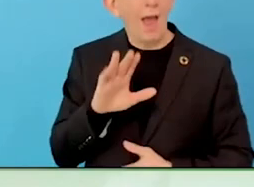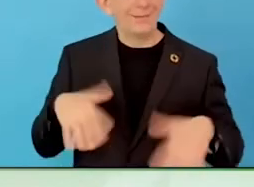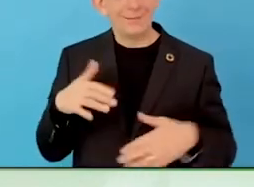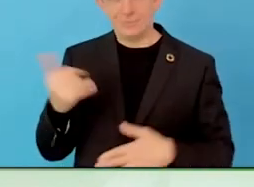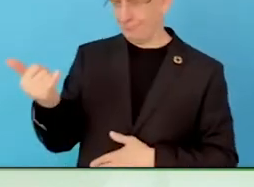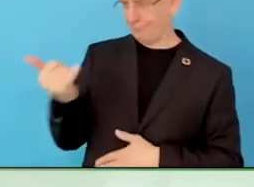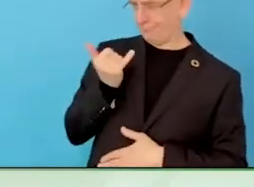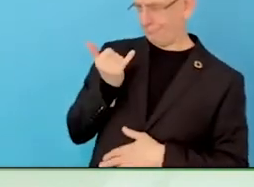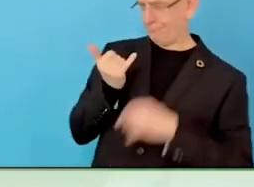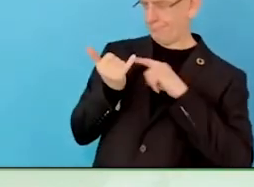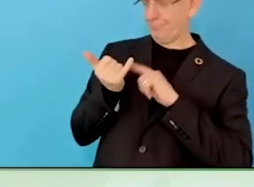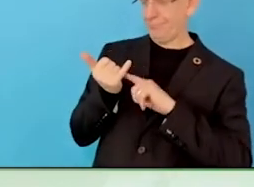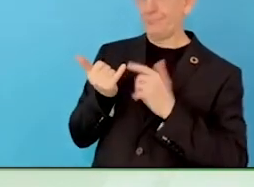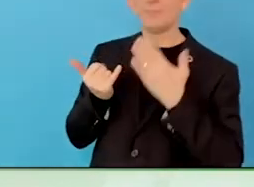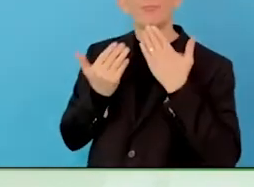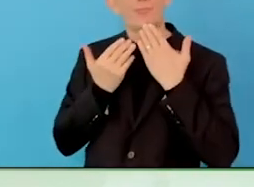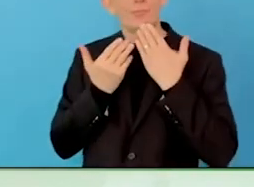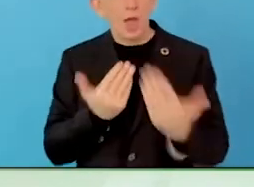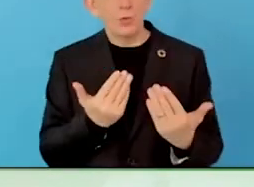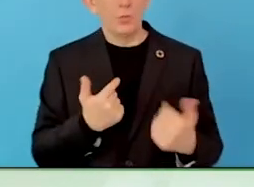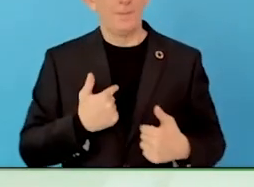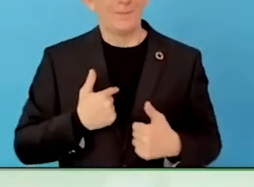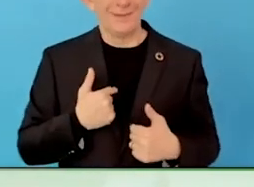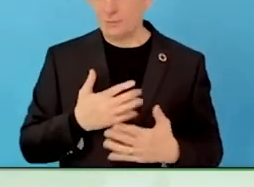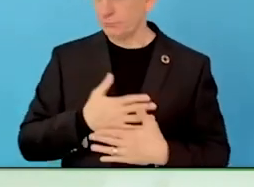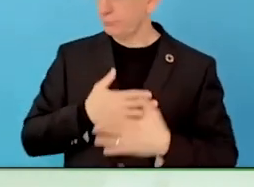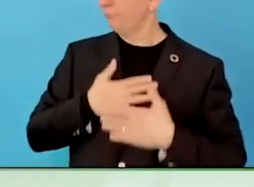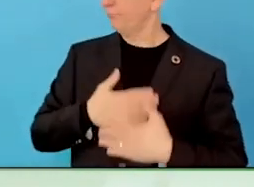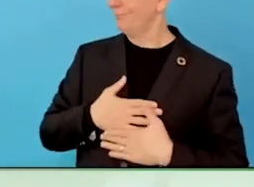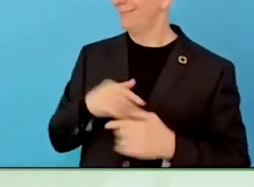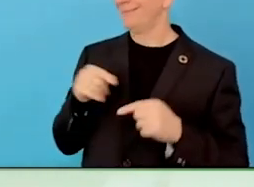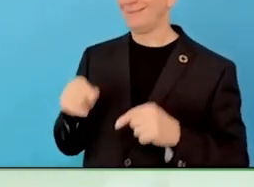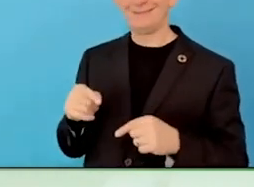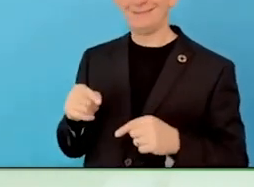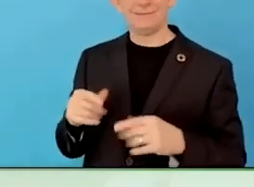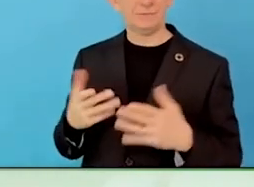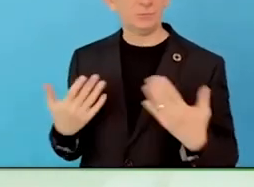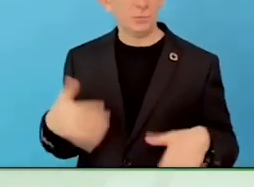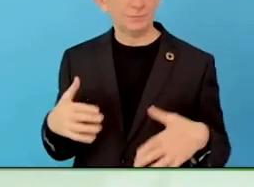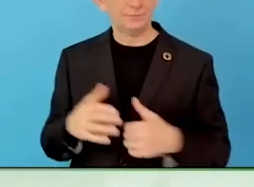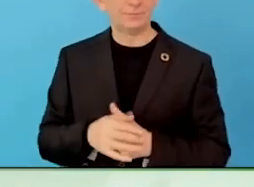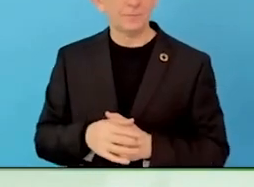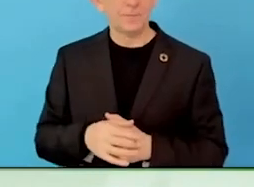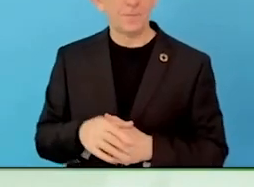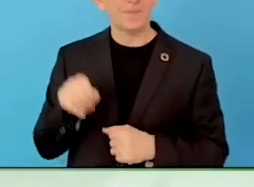As Susan said in her statement at the beginning, some years later we found out it is not enough.